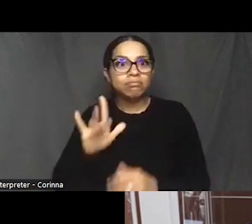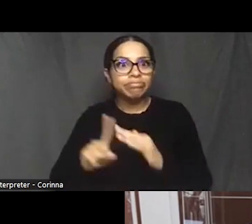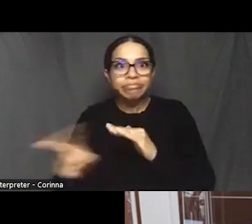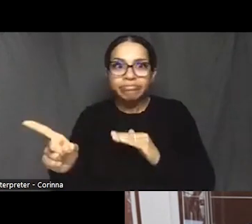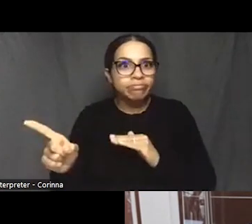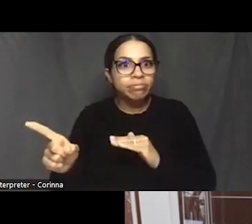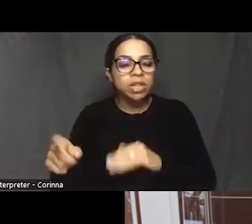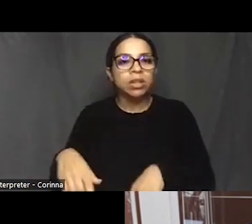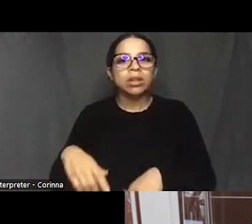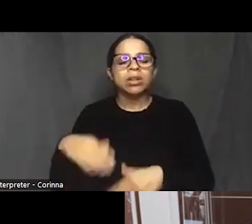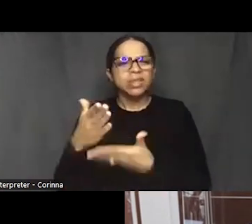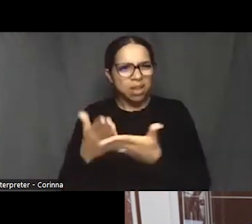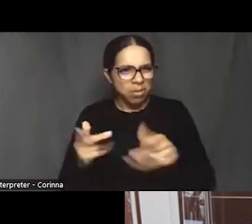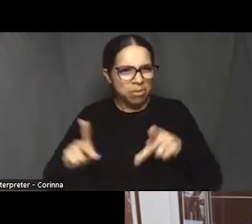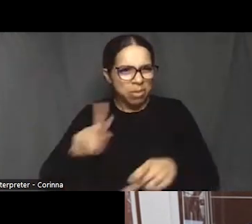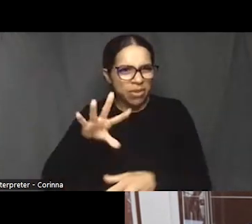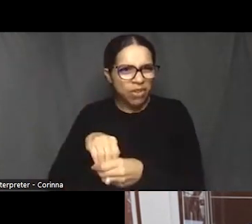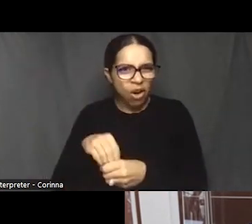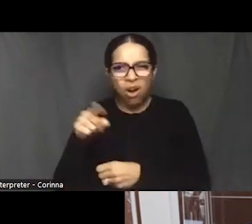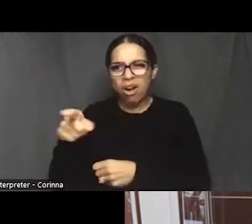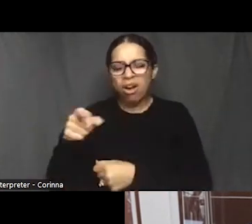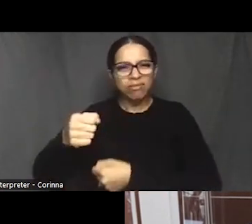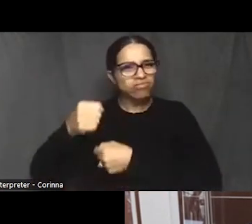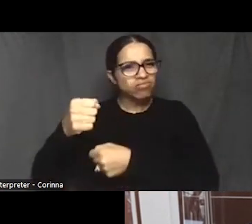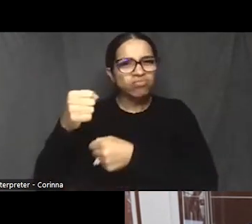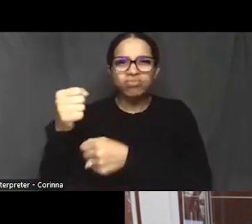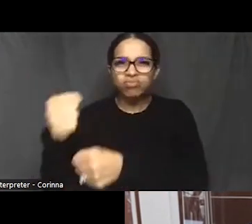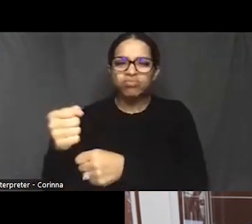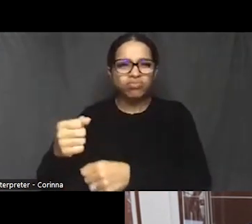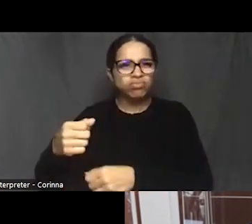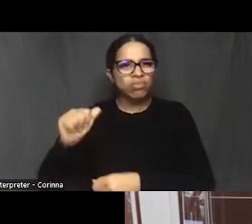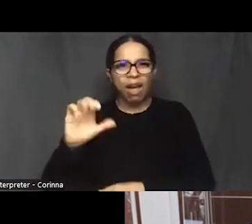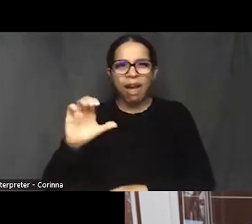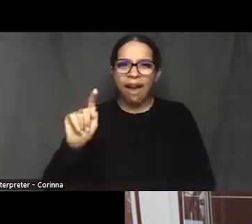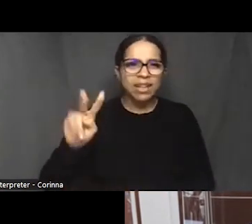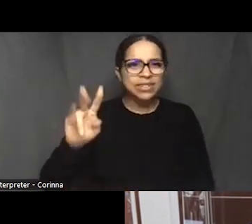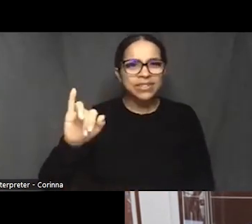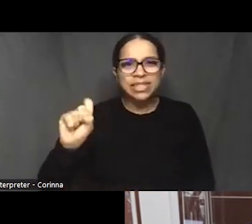trying to get markers, place soil collections, etc..